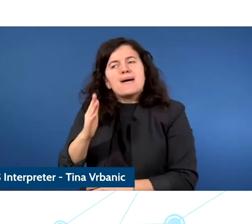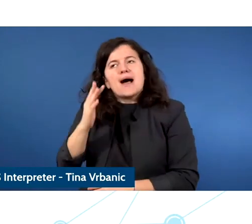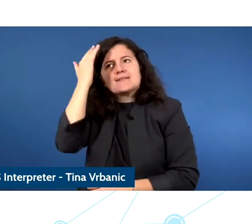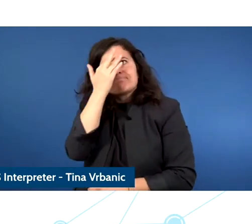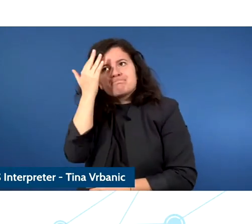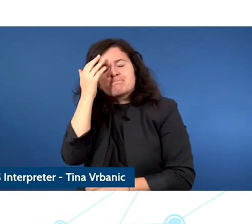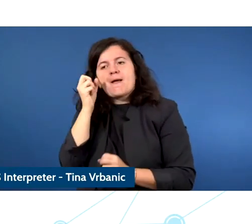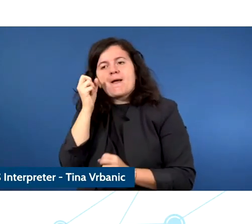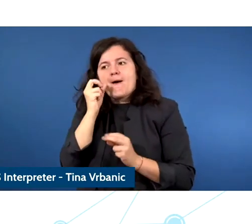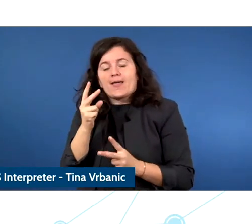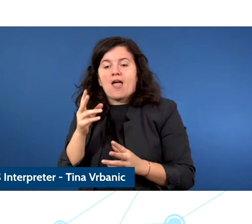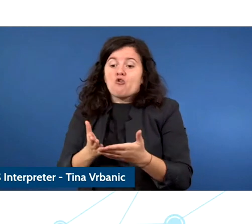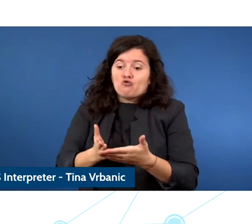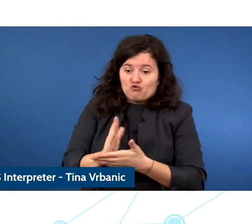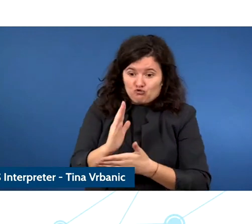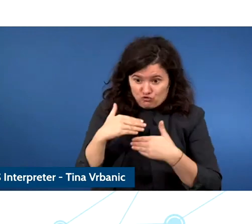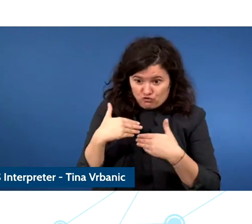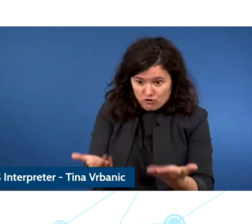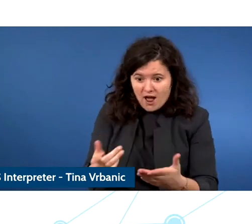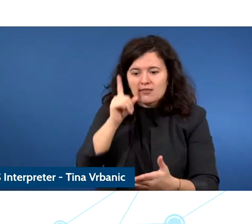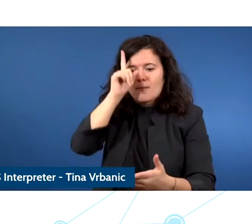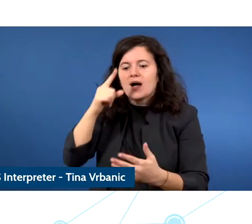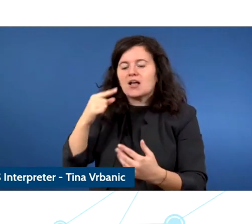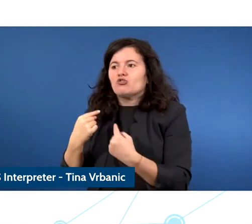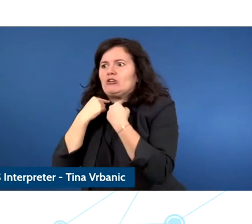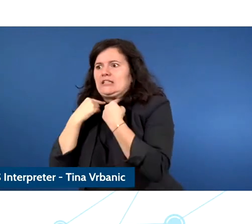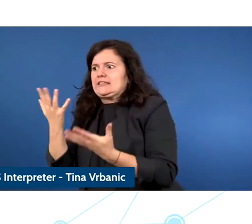and balance the opportunities with the risks and we need to be able to empower